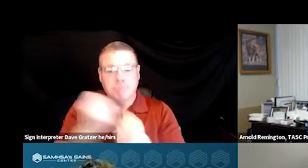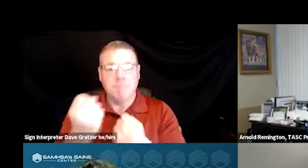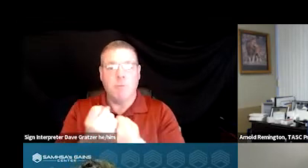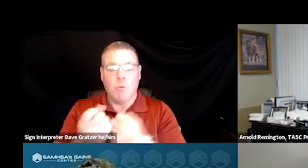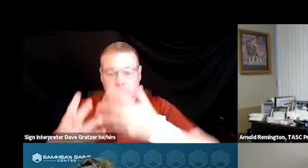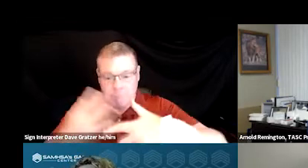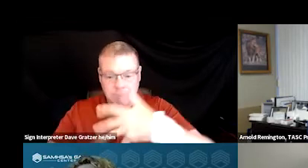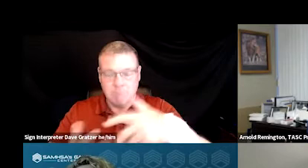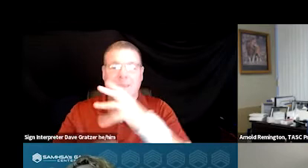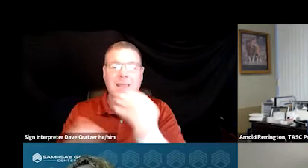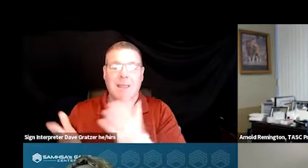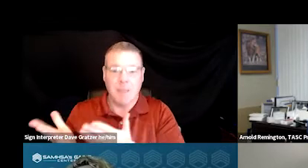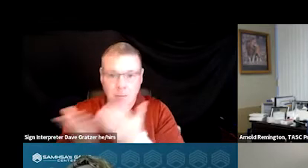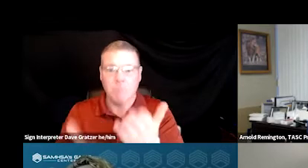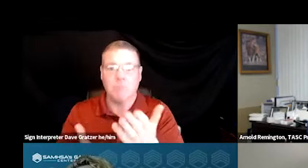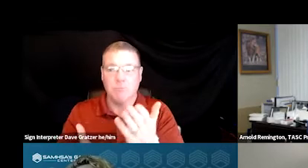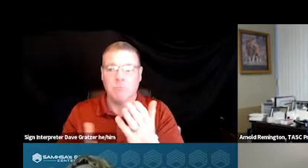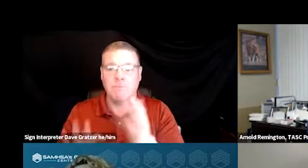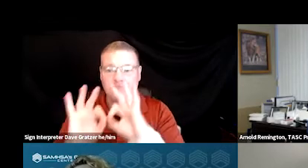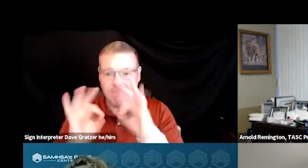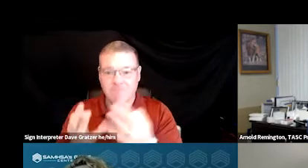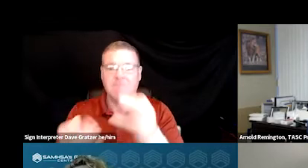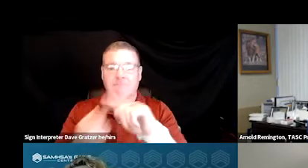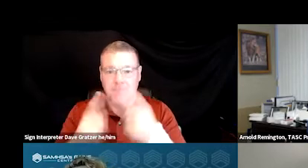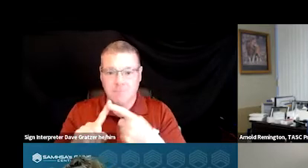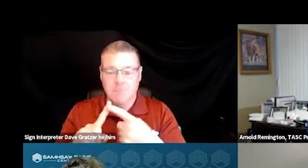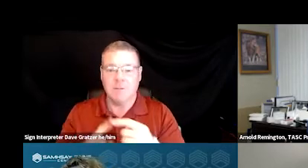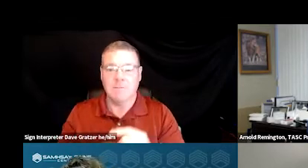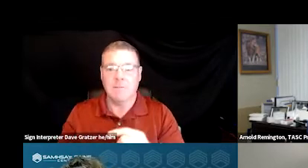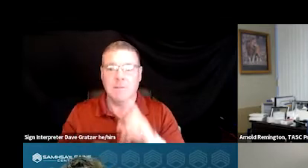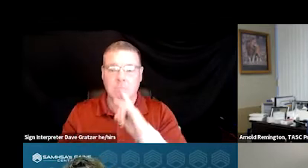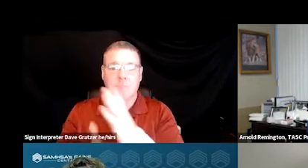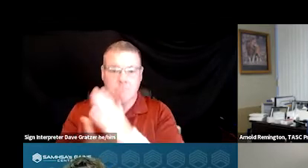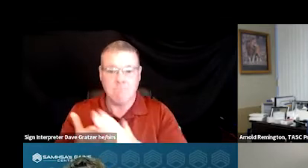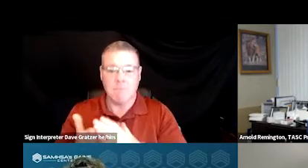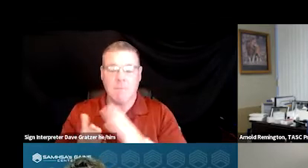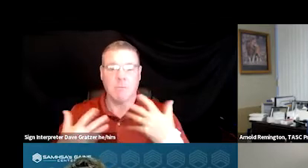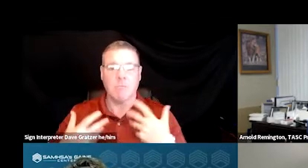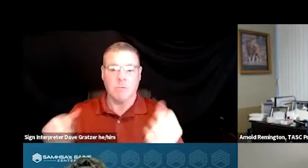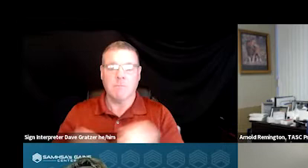and bring in family and friends to be a part of their recovery journey.